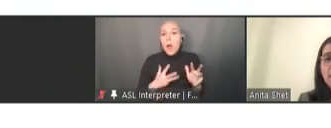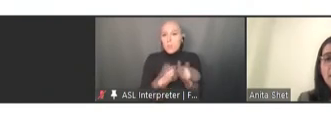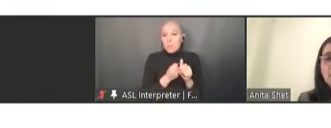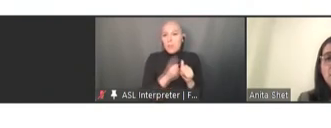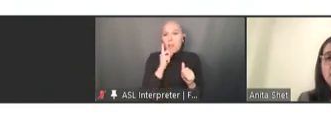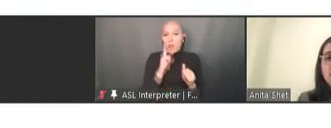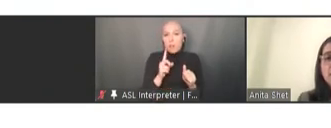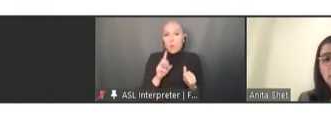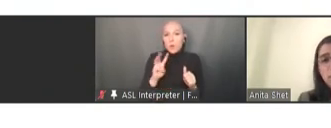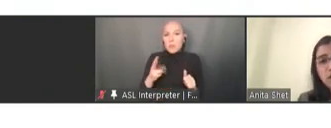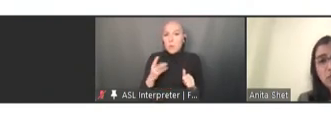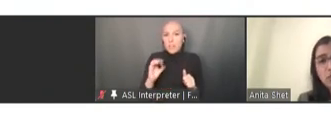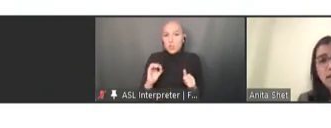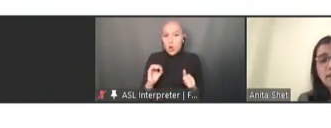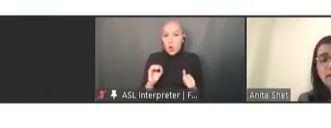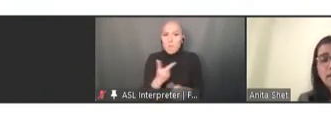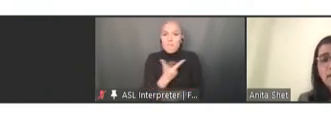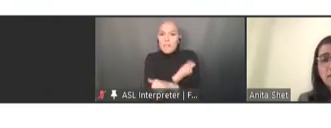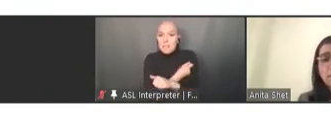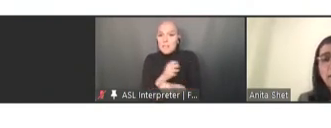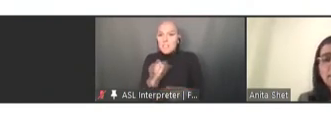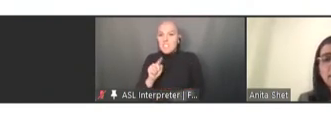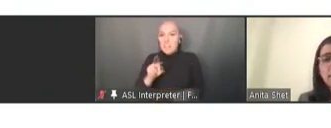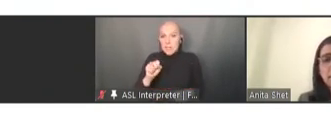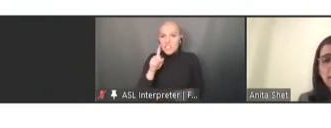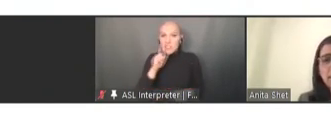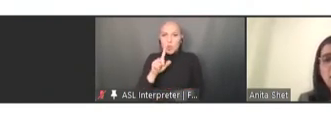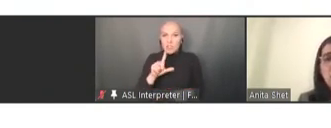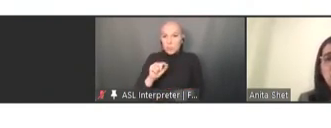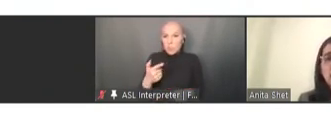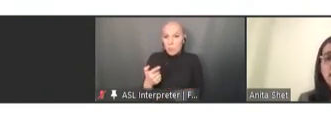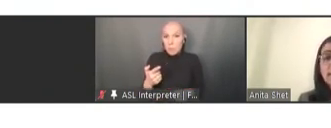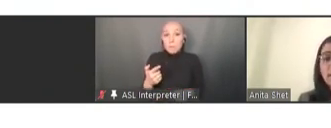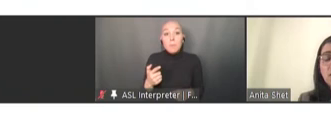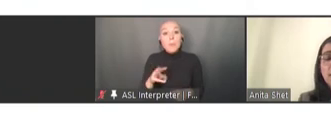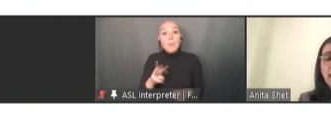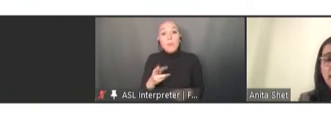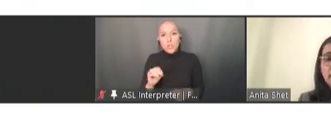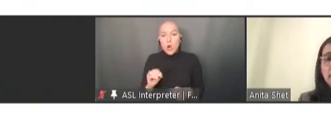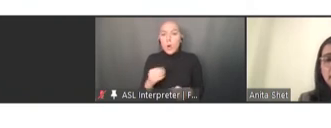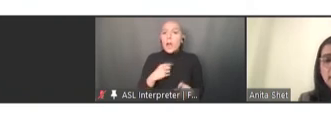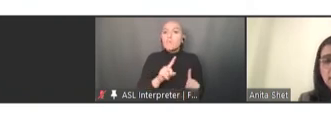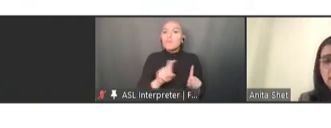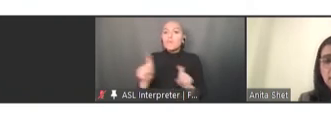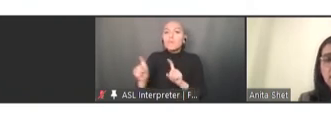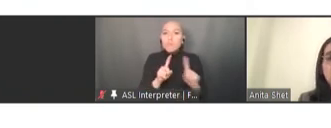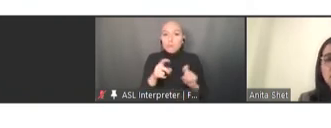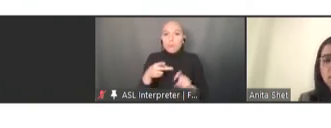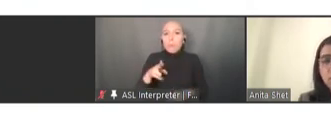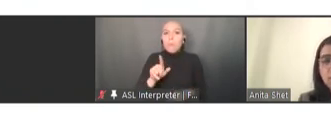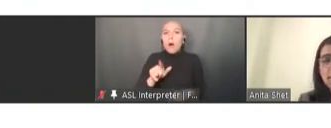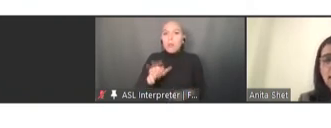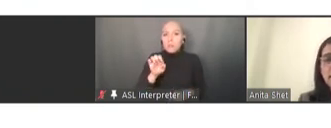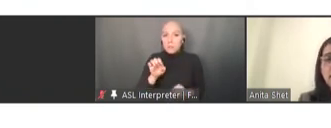So the WHO ran a series of pulse surveys on essential health services across the world and